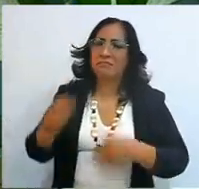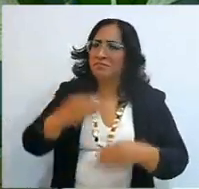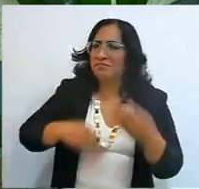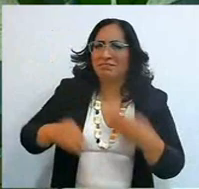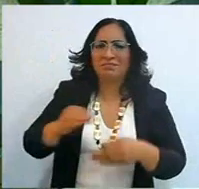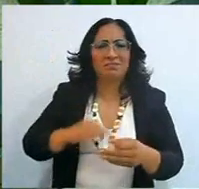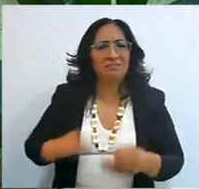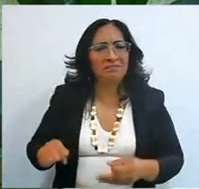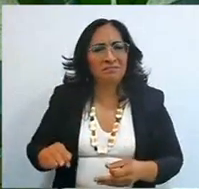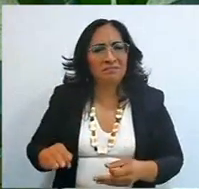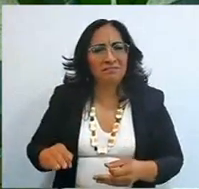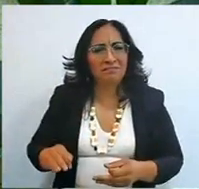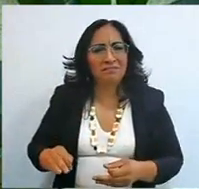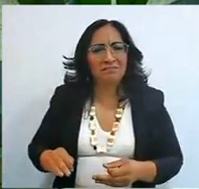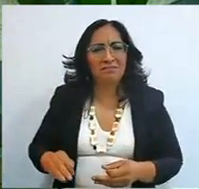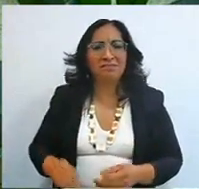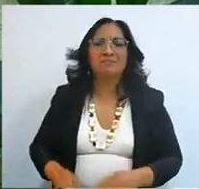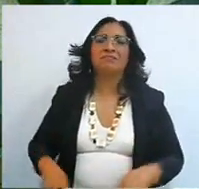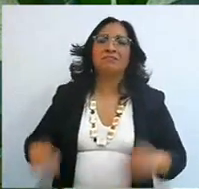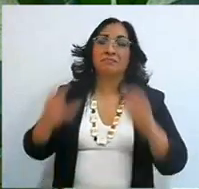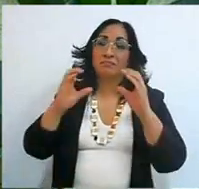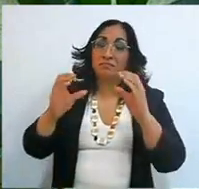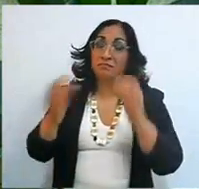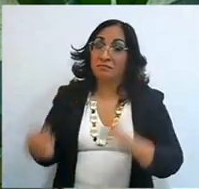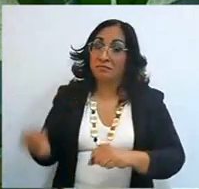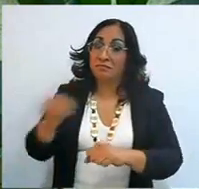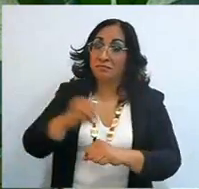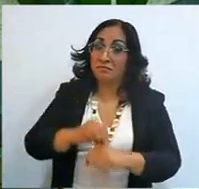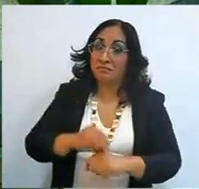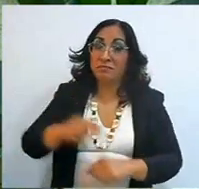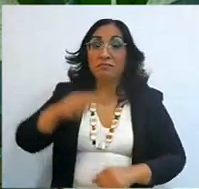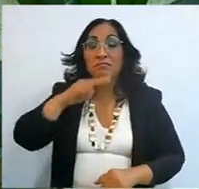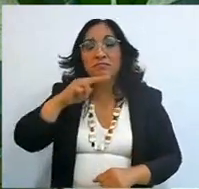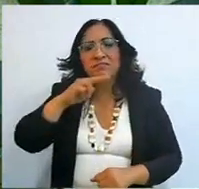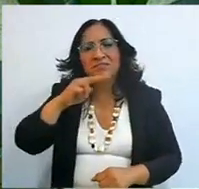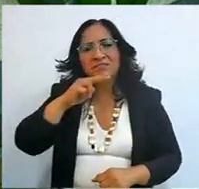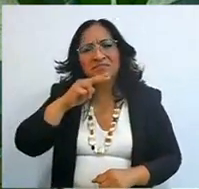Be careful with verbs, what tense does the verb have, future, present, past,